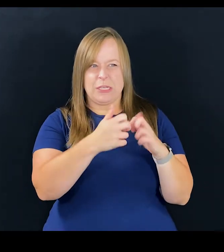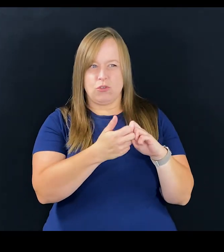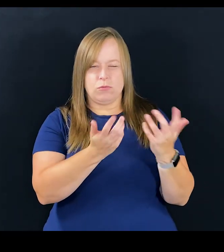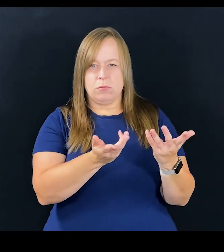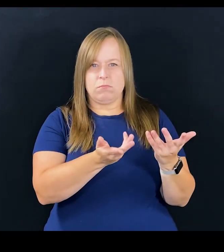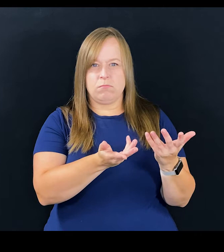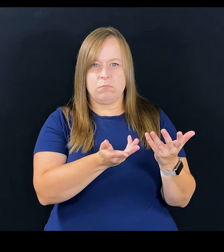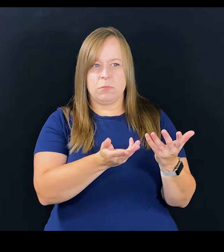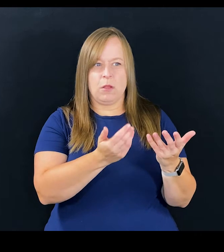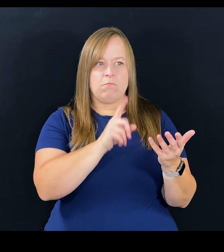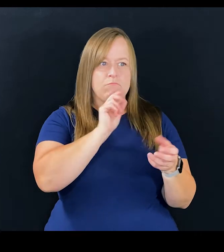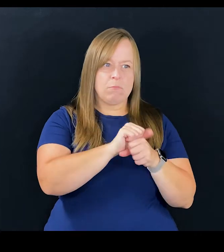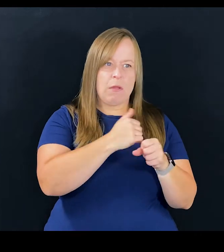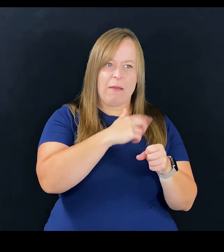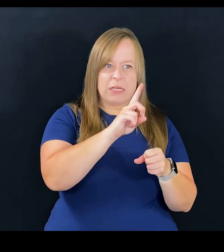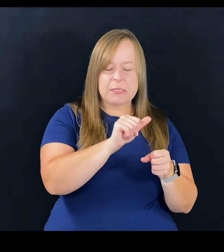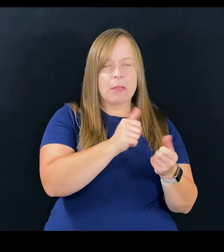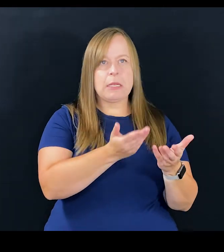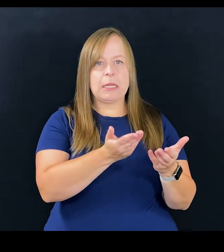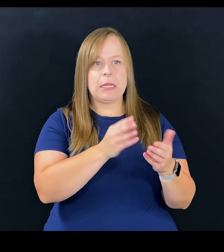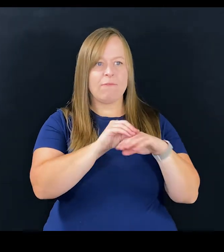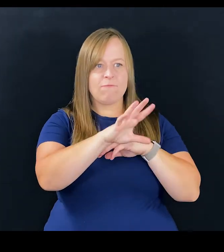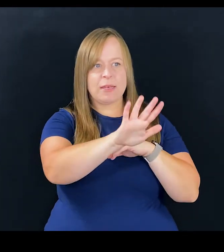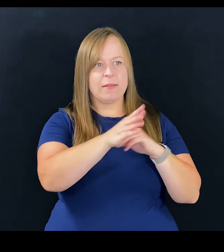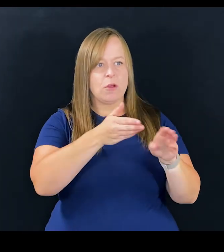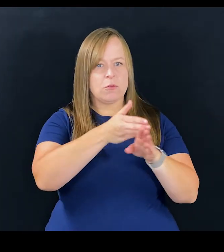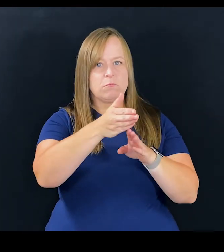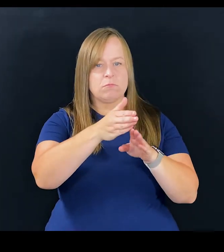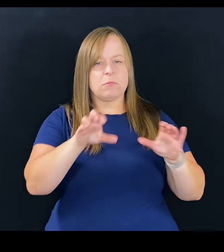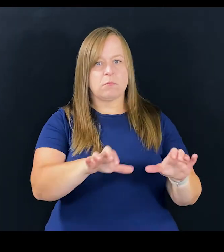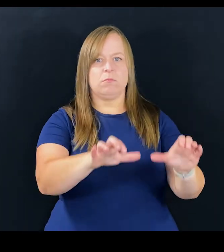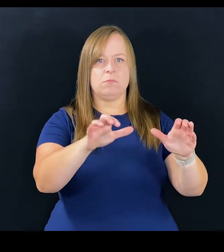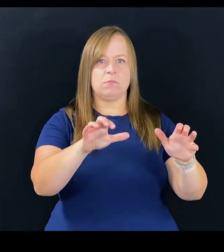Whether someone had a disability that affected a major life activity